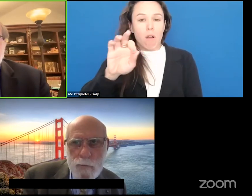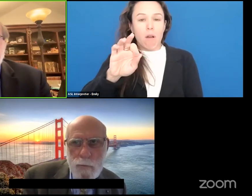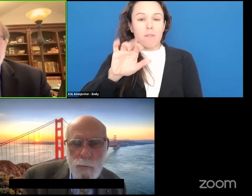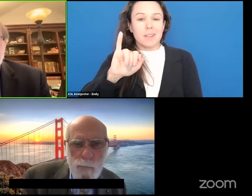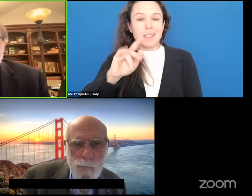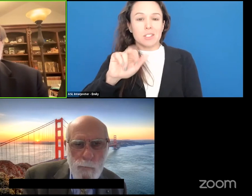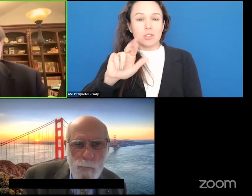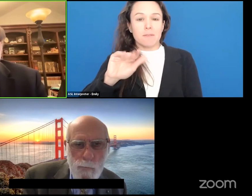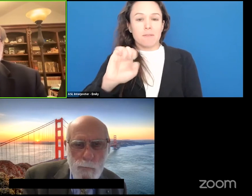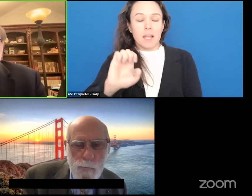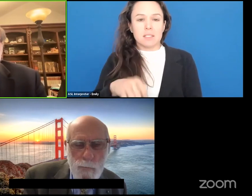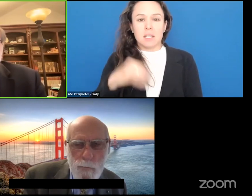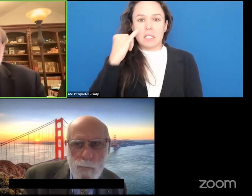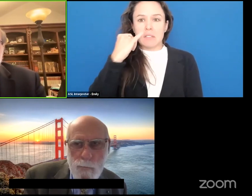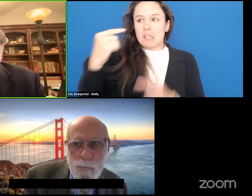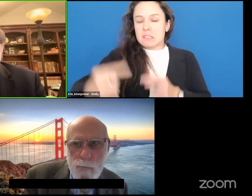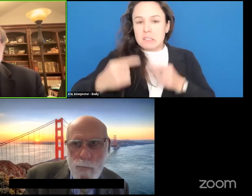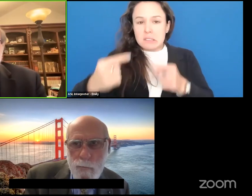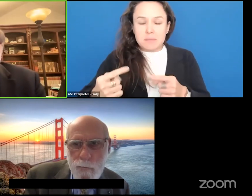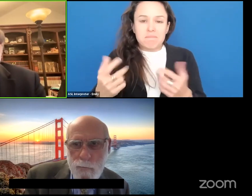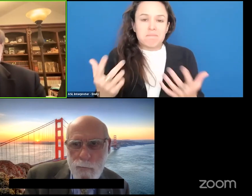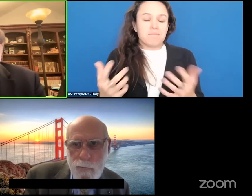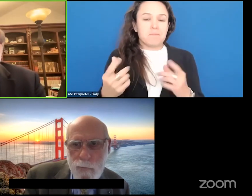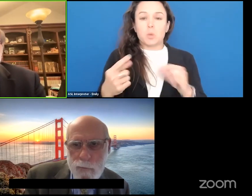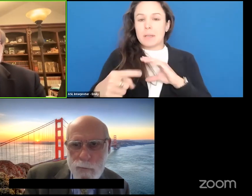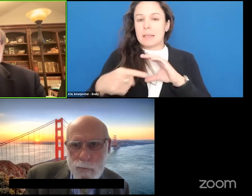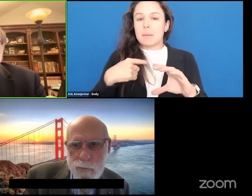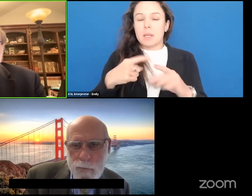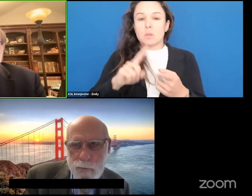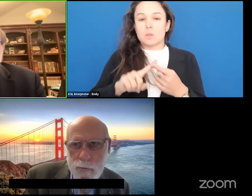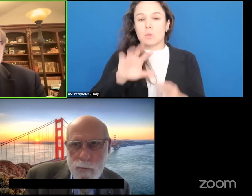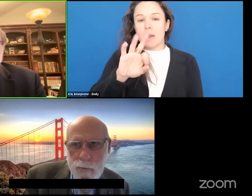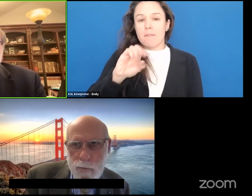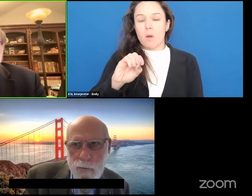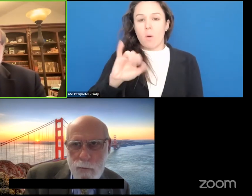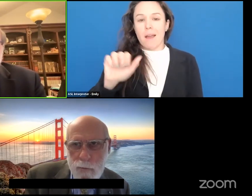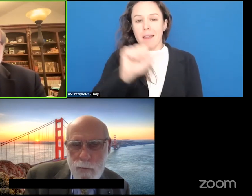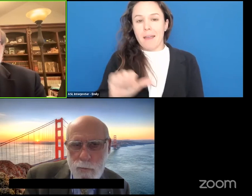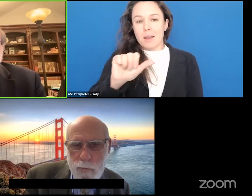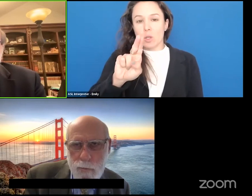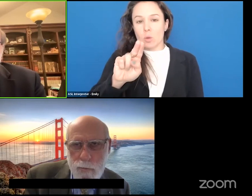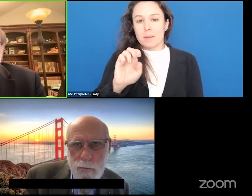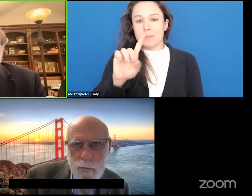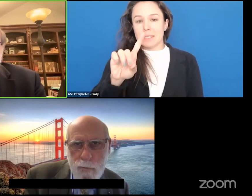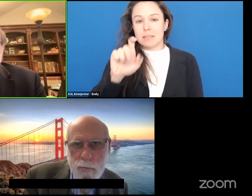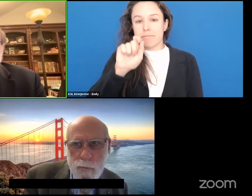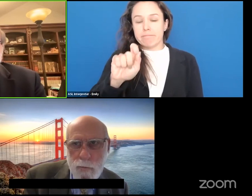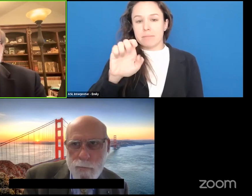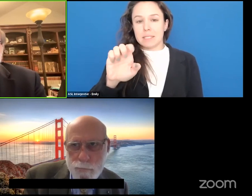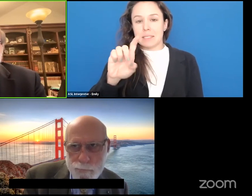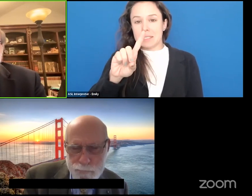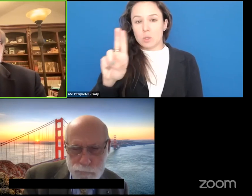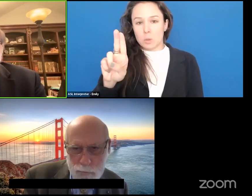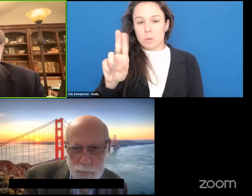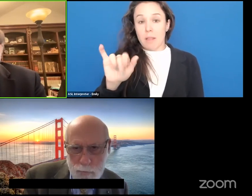If you have any trouble at all you can just send an email to foi@umd.edu and that email